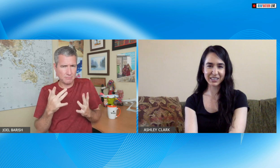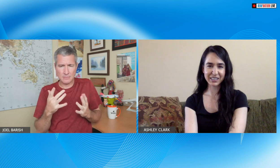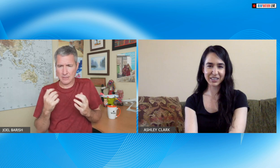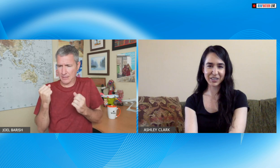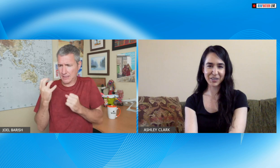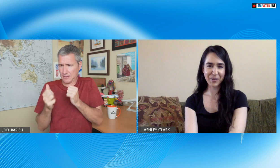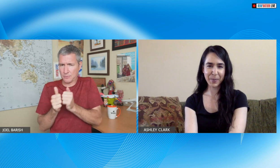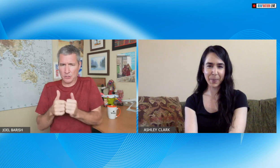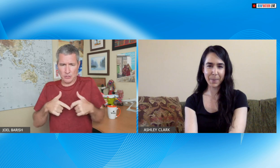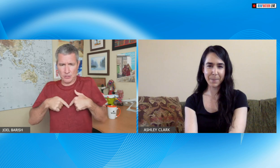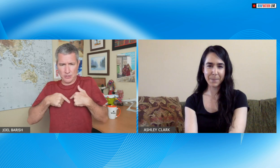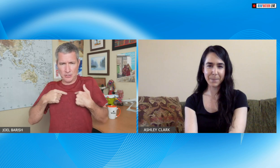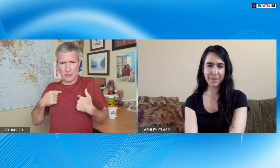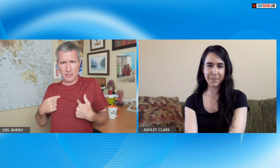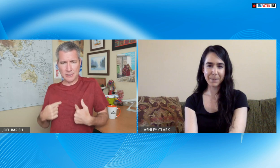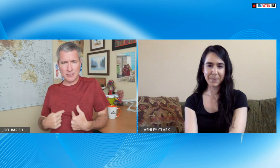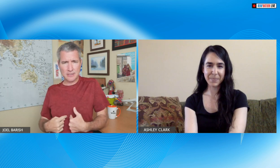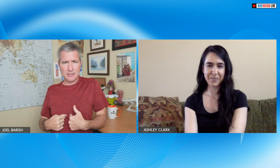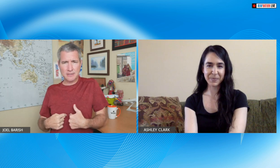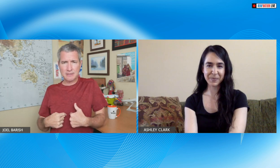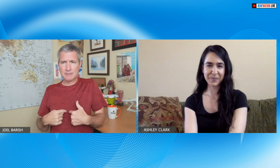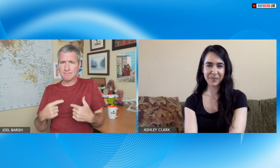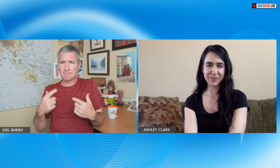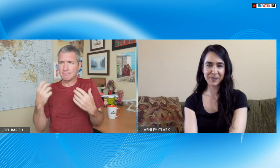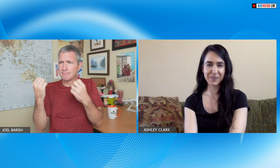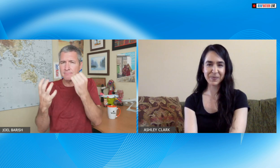about your background and why "signed with a heart?"